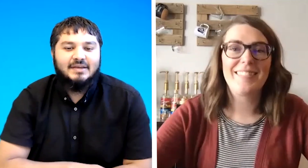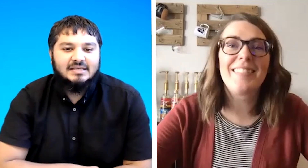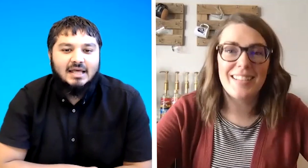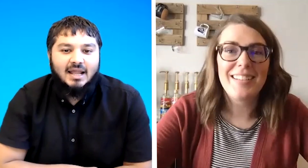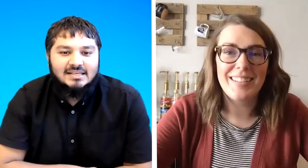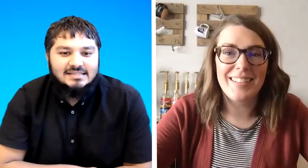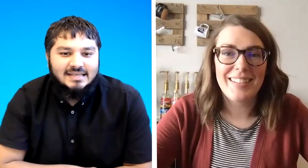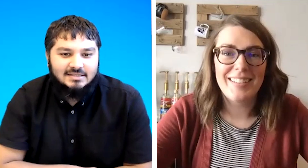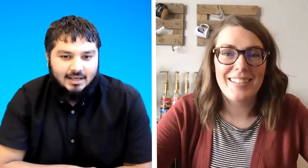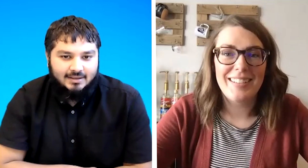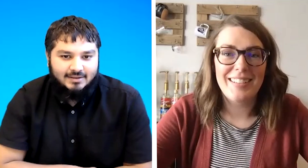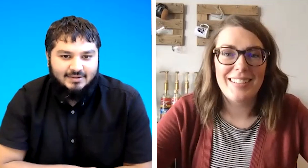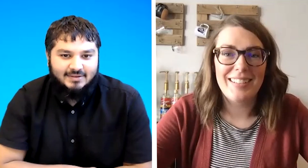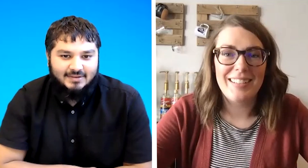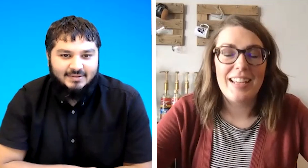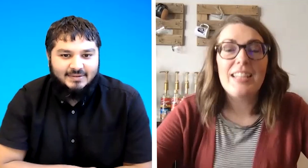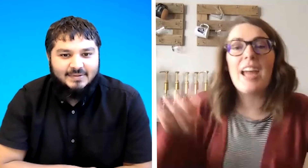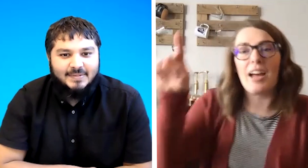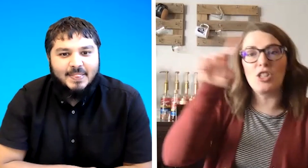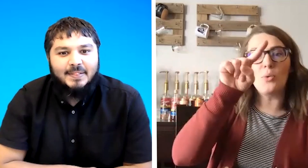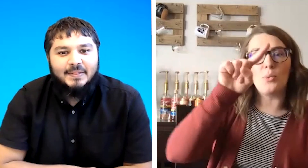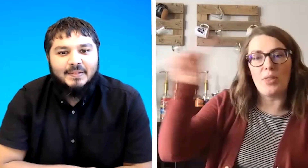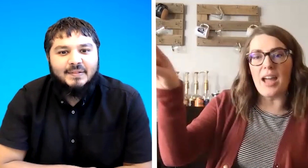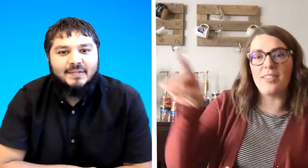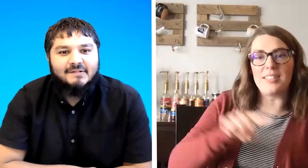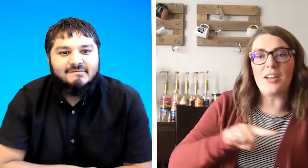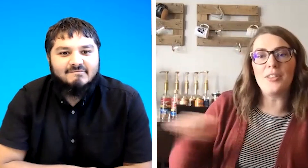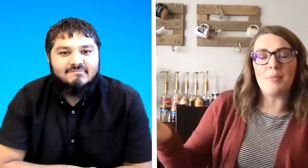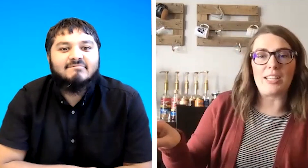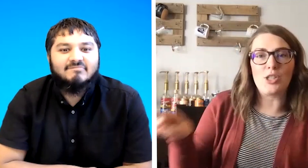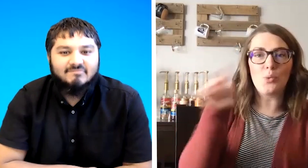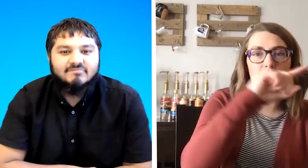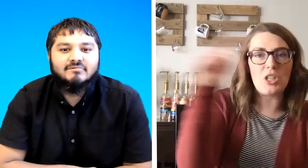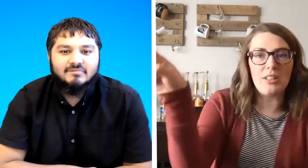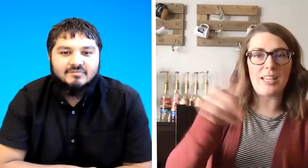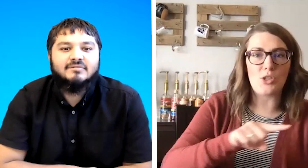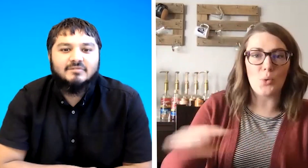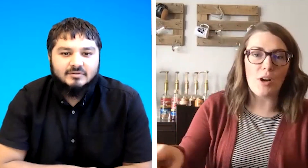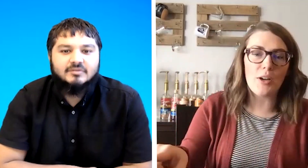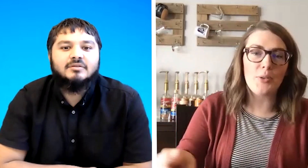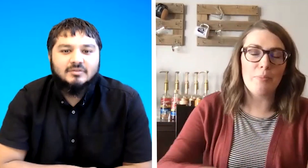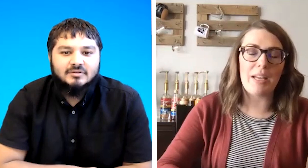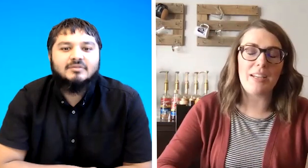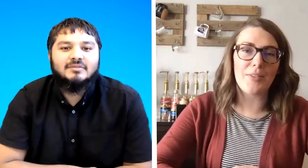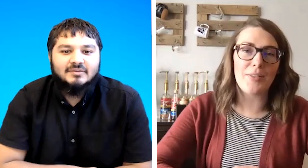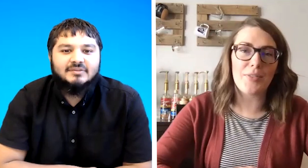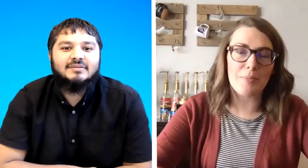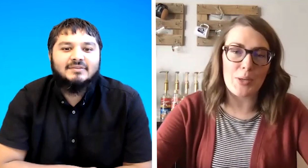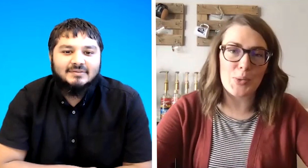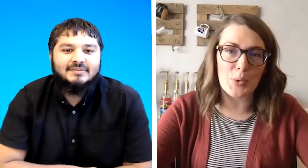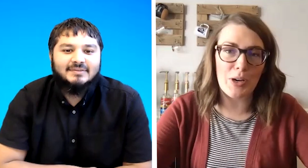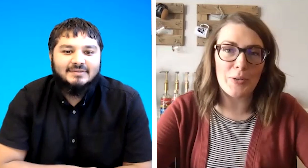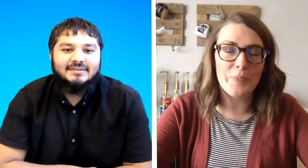is that like a zigzag yeah so i tell them like swish it like zorro but none of them know zoro